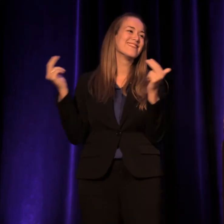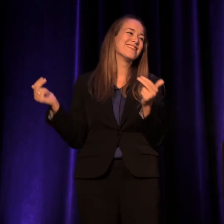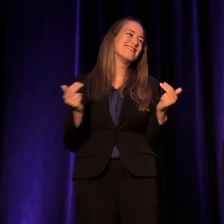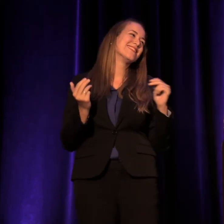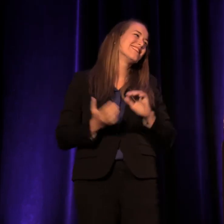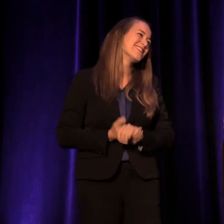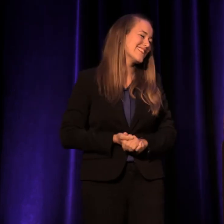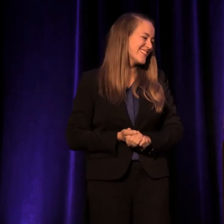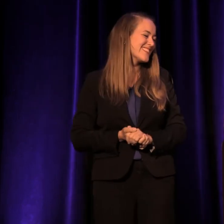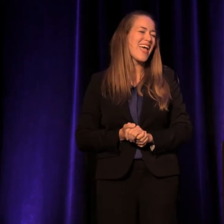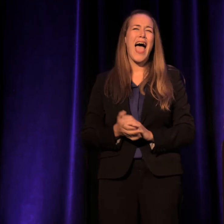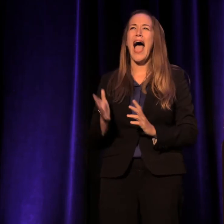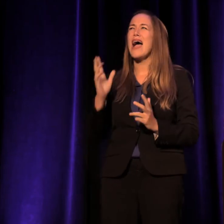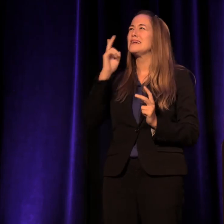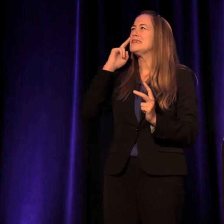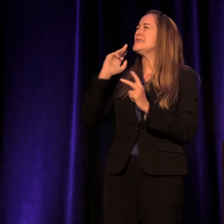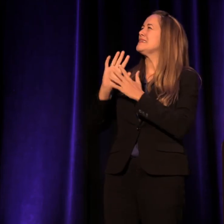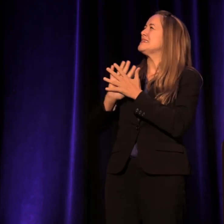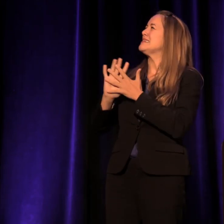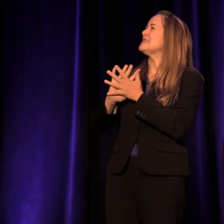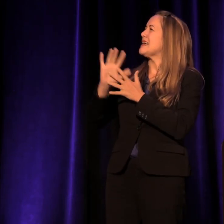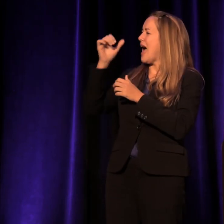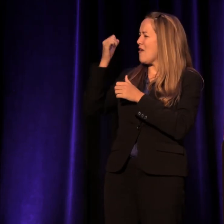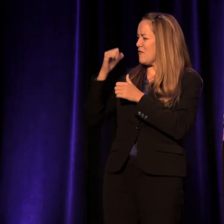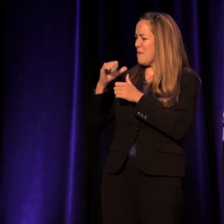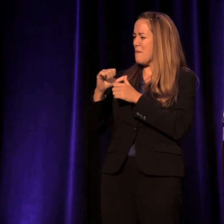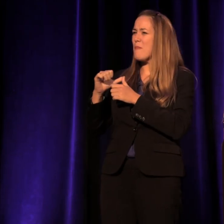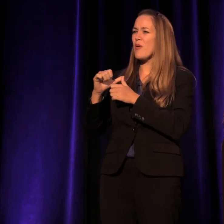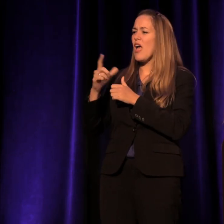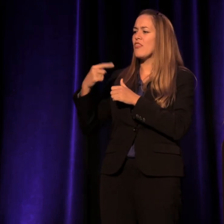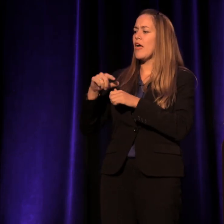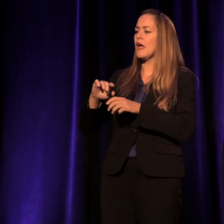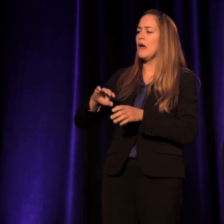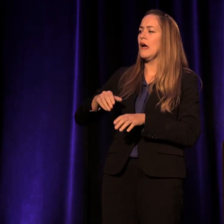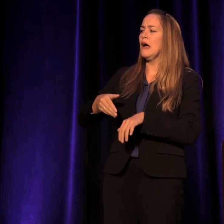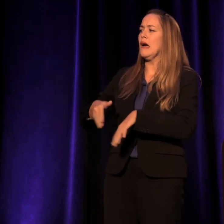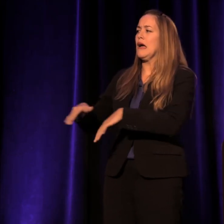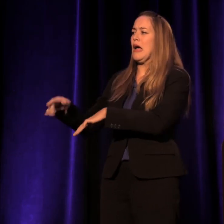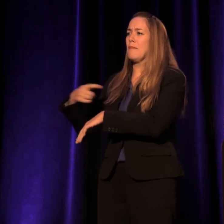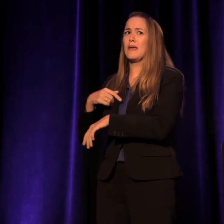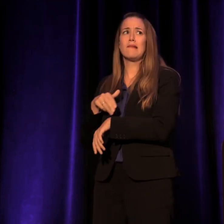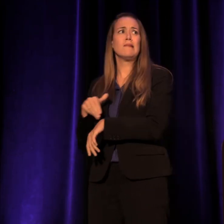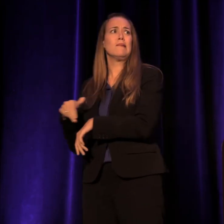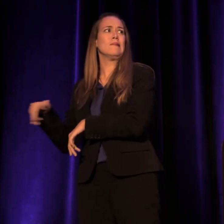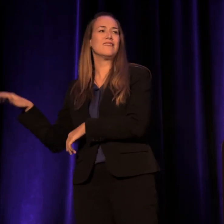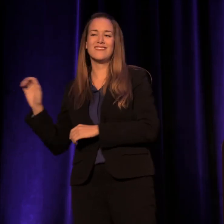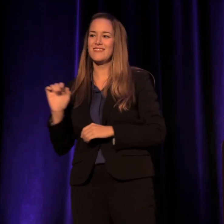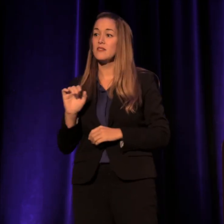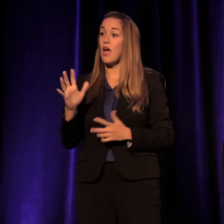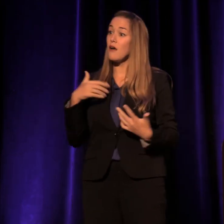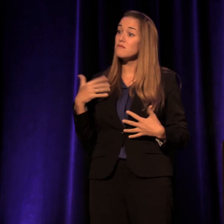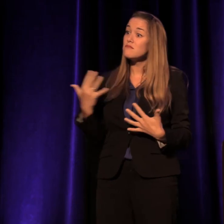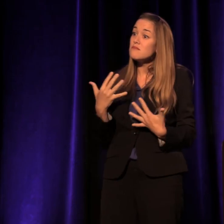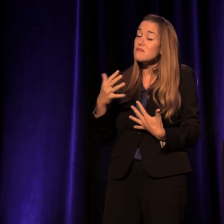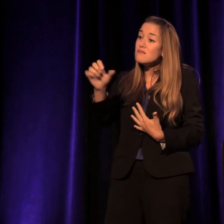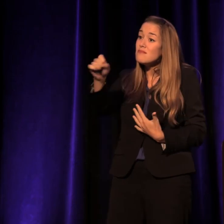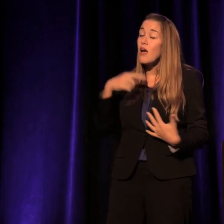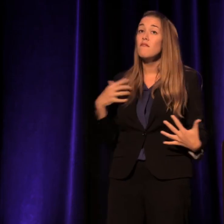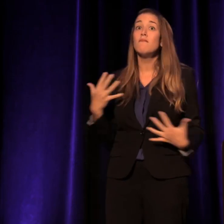I have a vague memory of being scooted off the stage. Because it scared me, I was terrified.